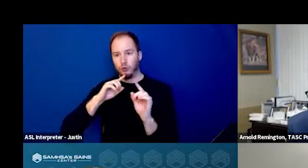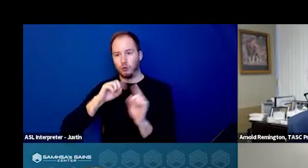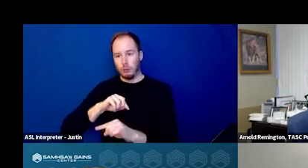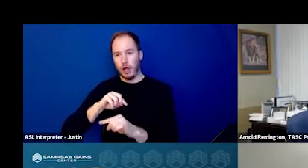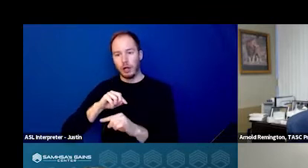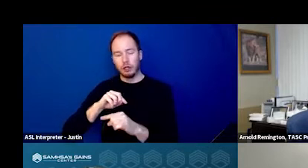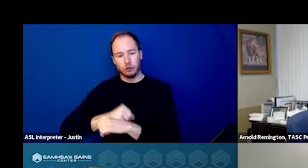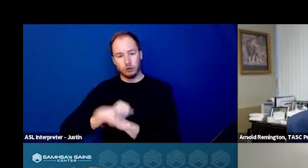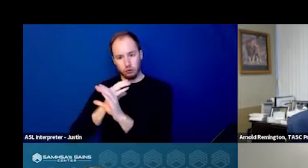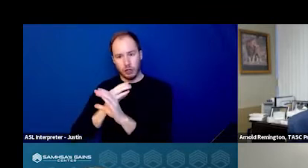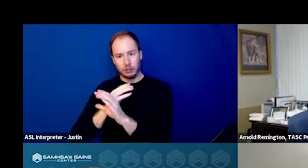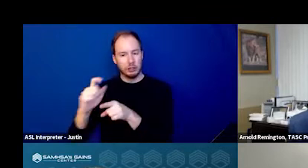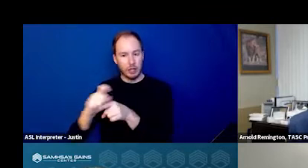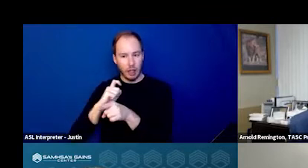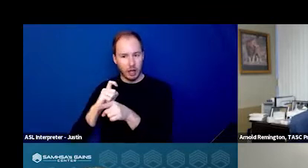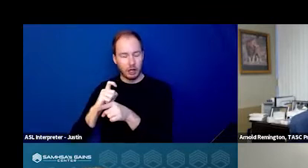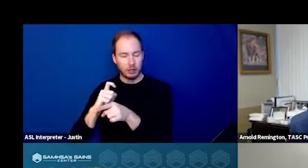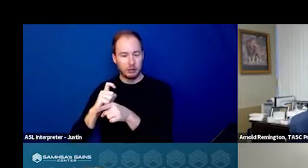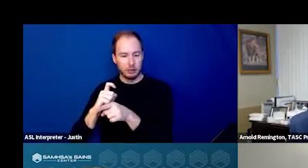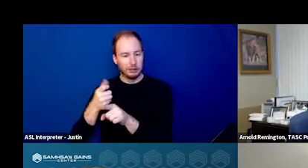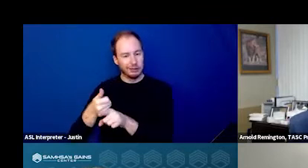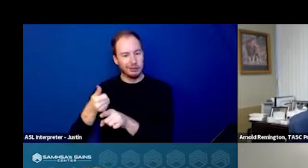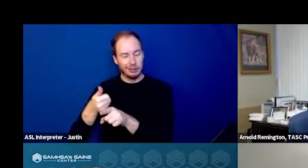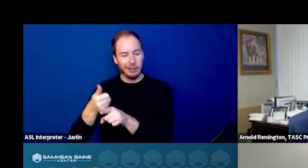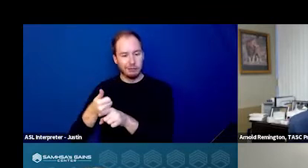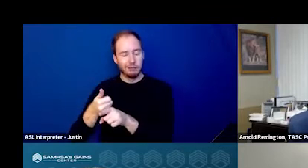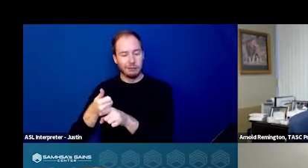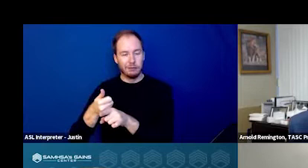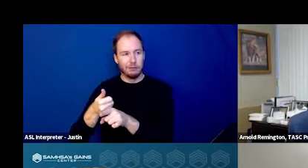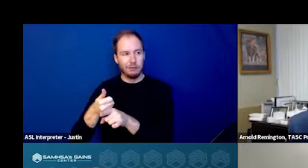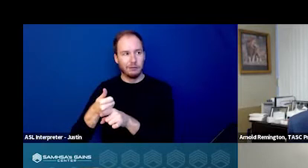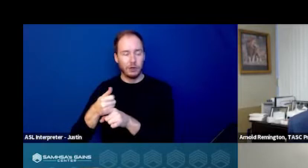crisis line that provides in theory, better access,